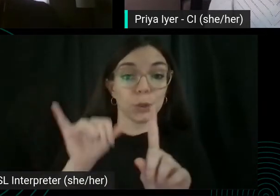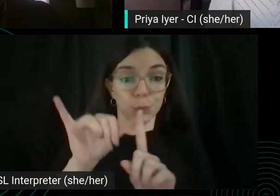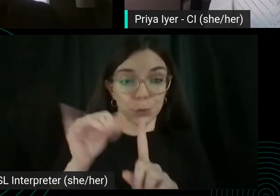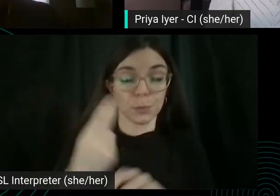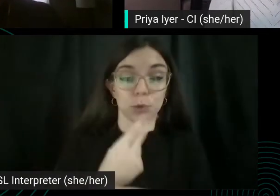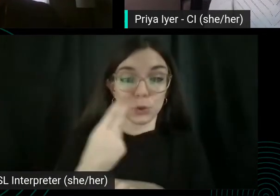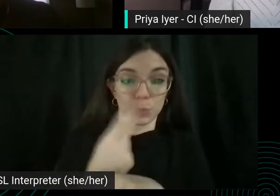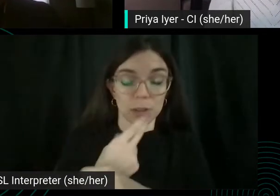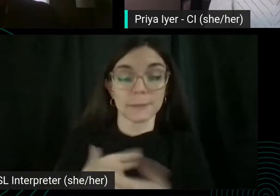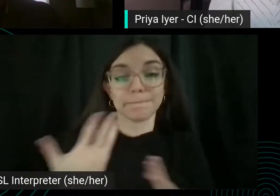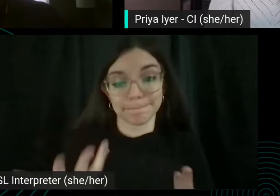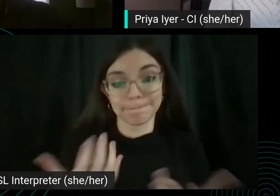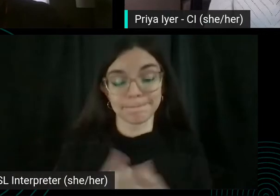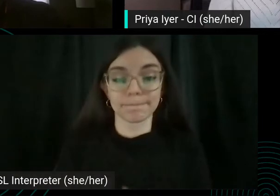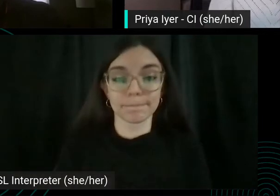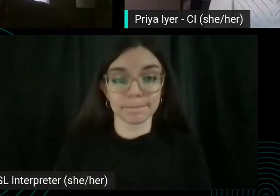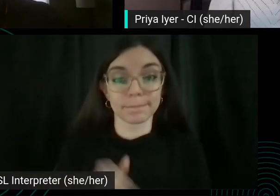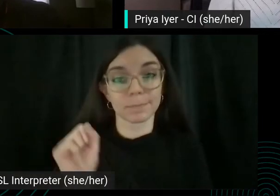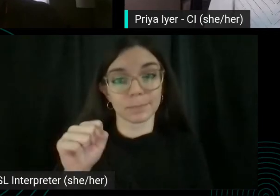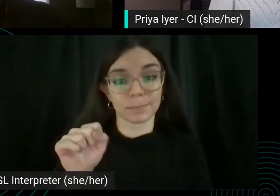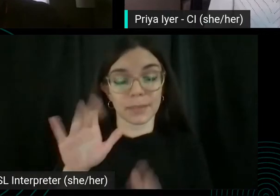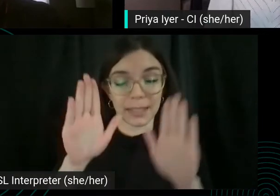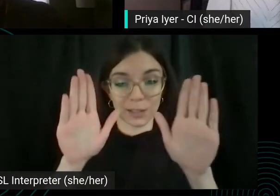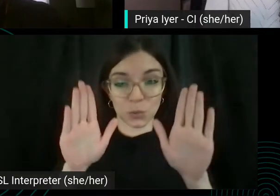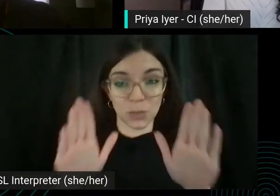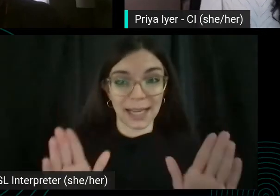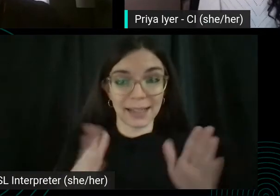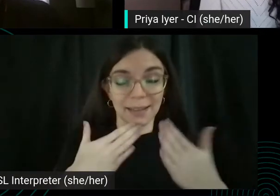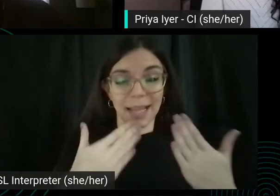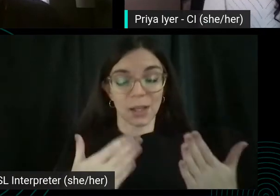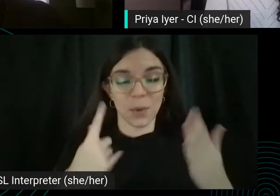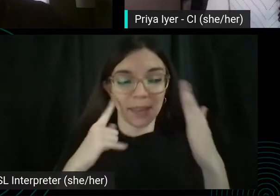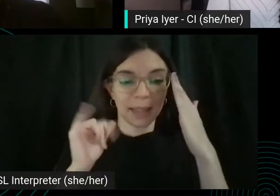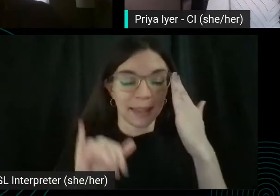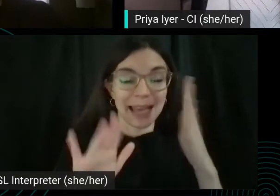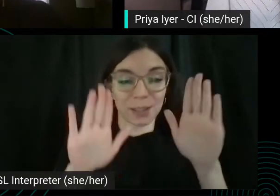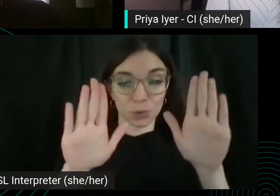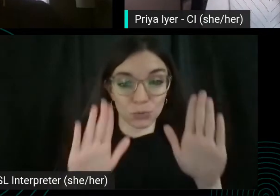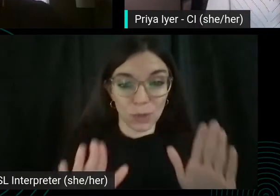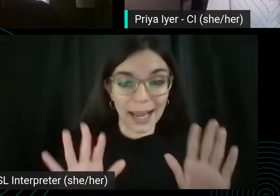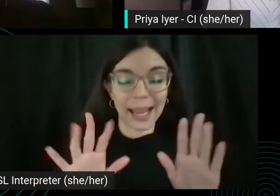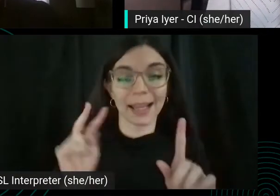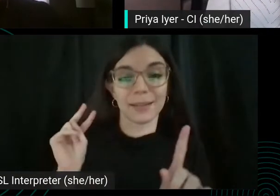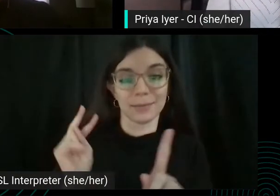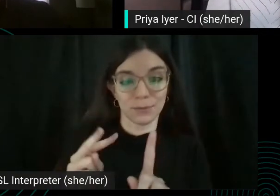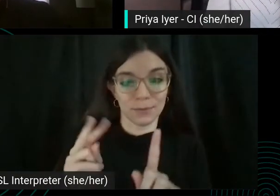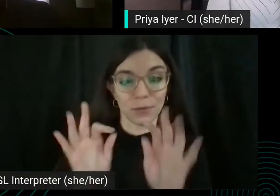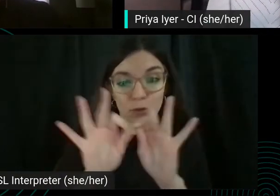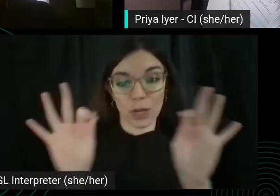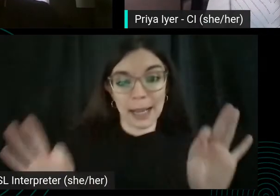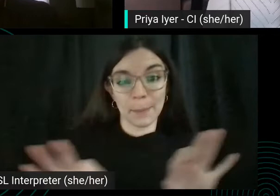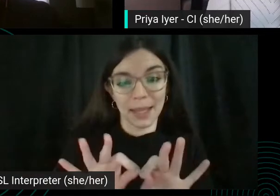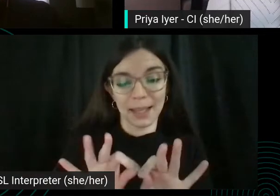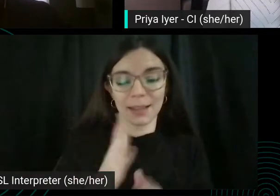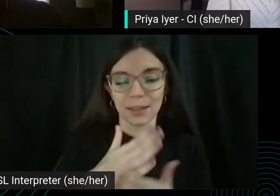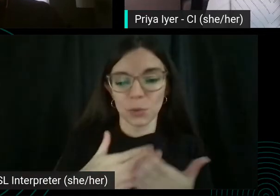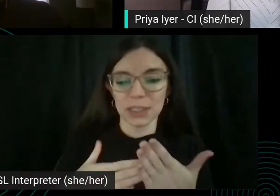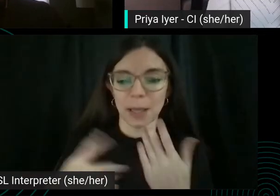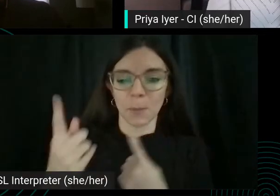So yeah, that's great. Thank you. I think that's really really good. Amazing. And I know there were just some questions about, you know, the concern